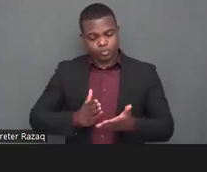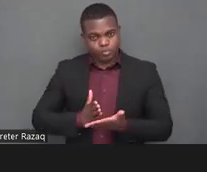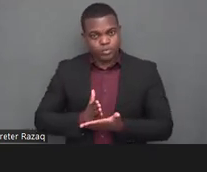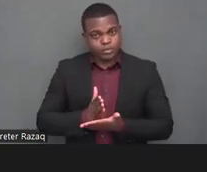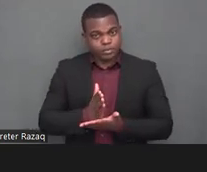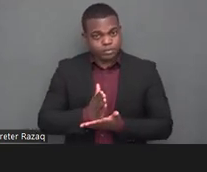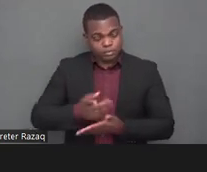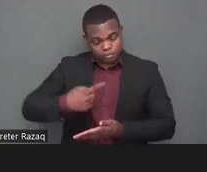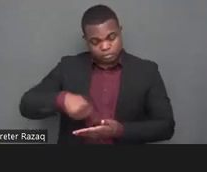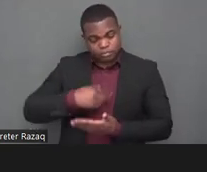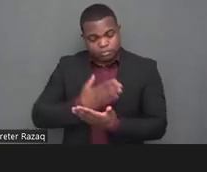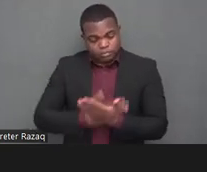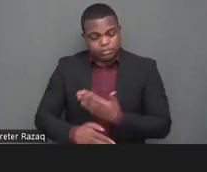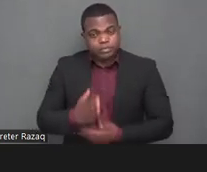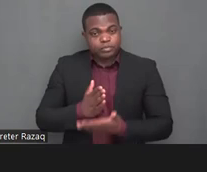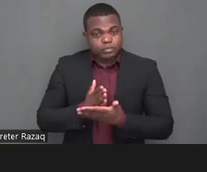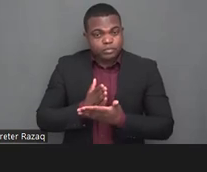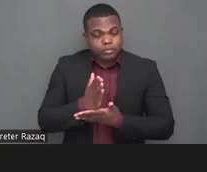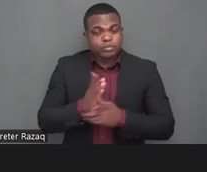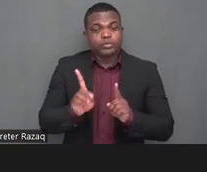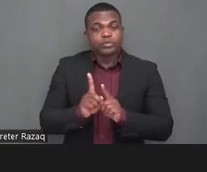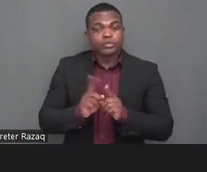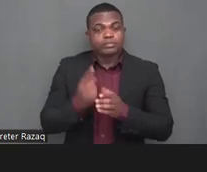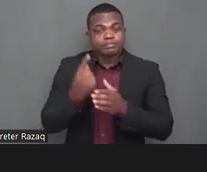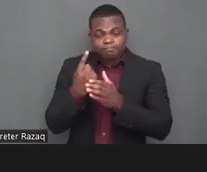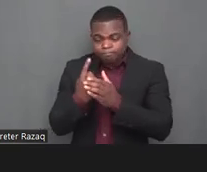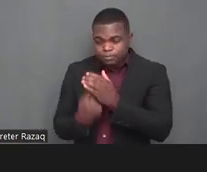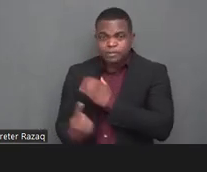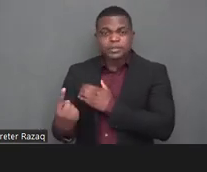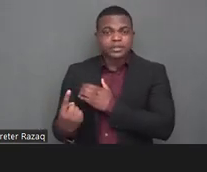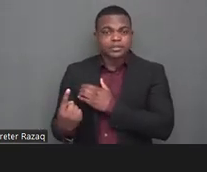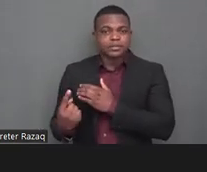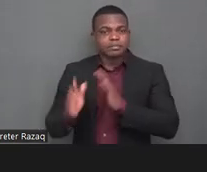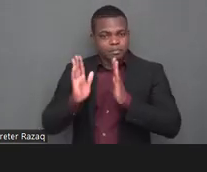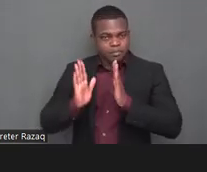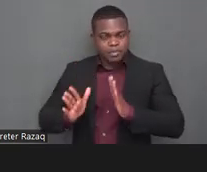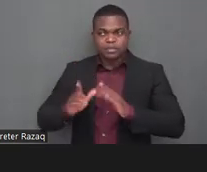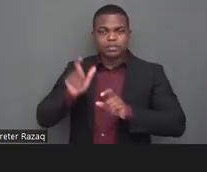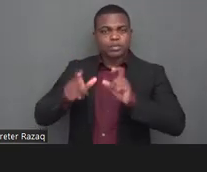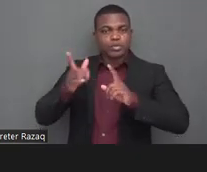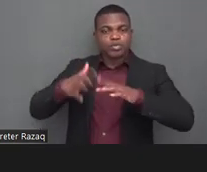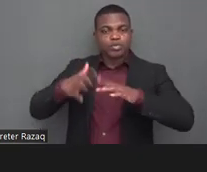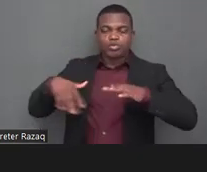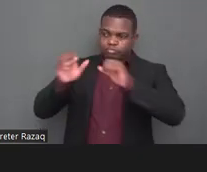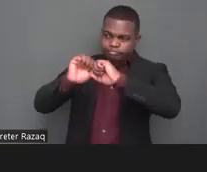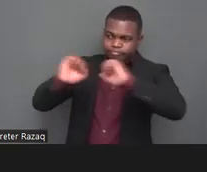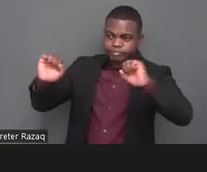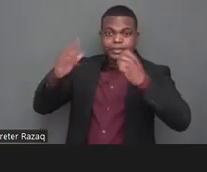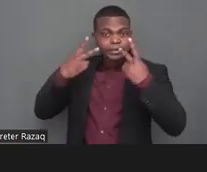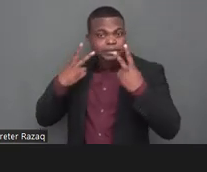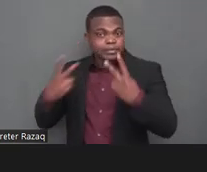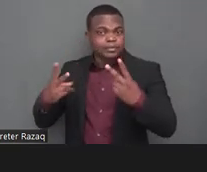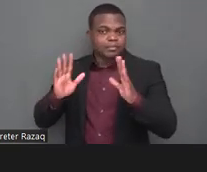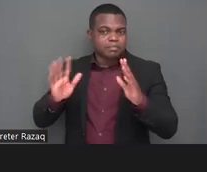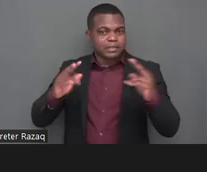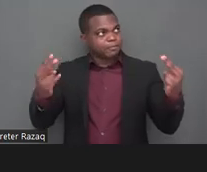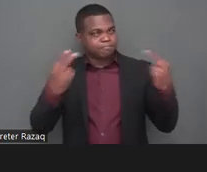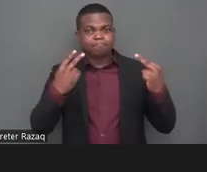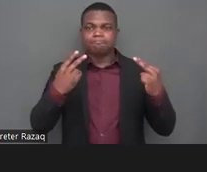the disability is not inability we need to be a part of this change and the inclusion needs to be